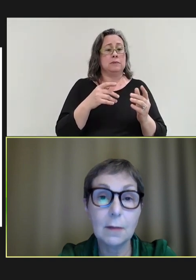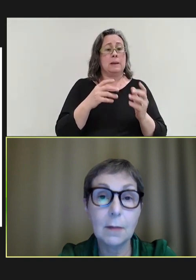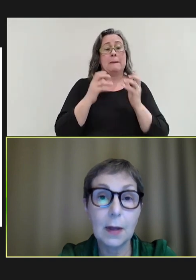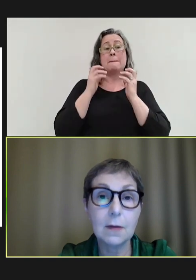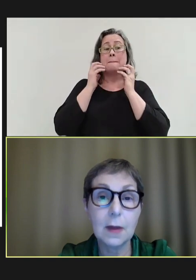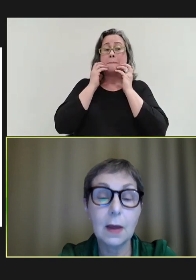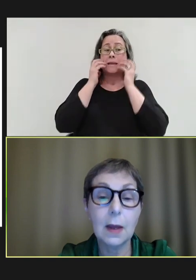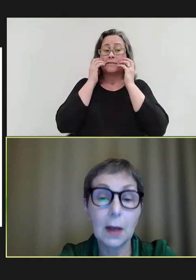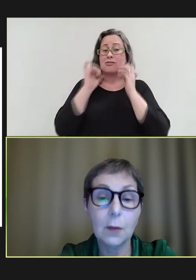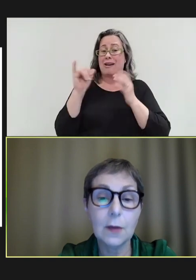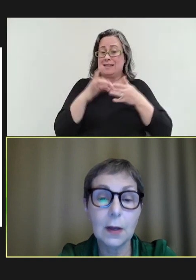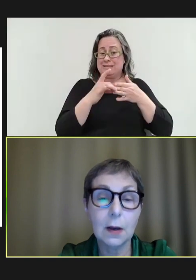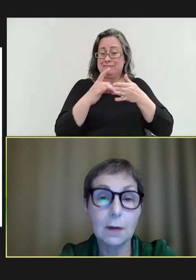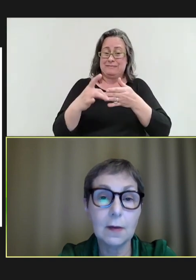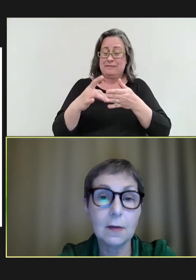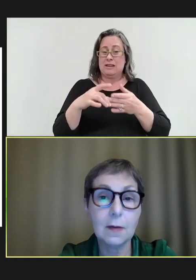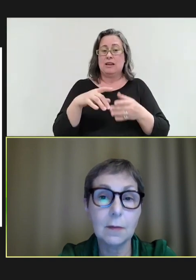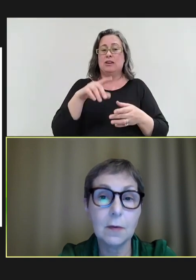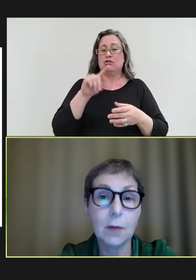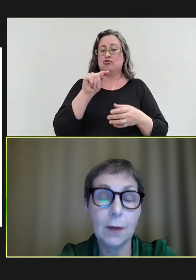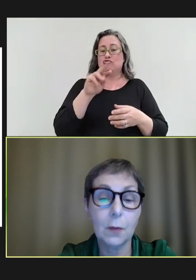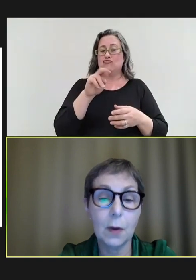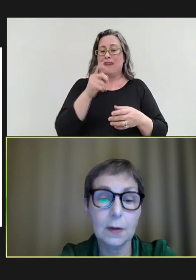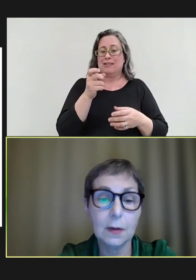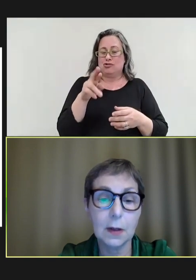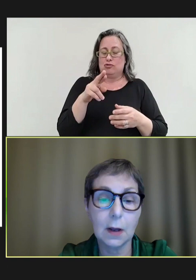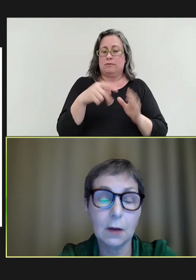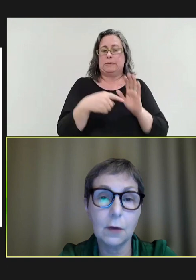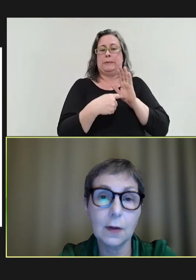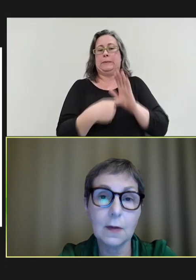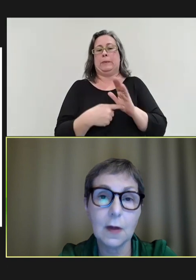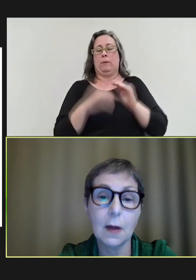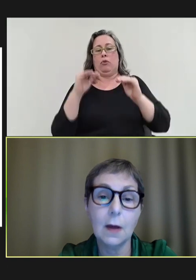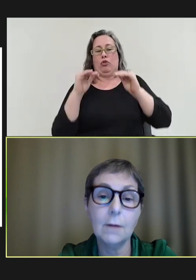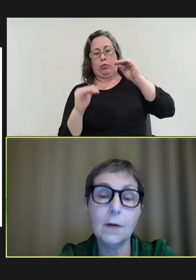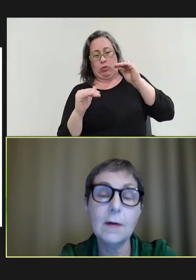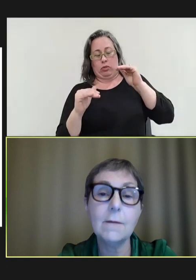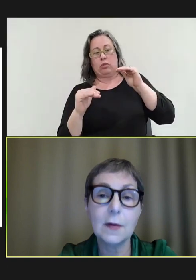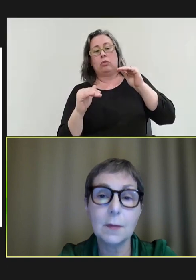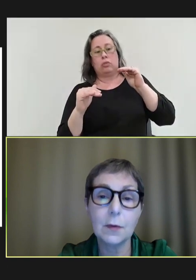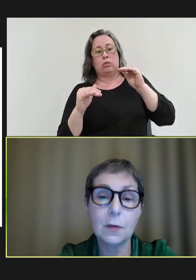makes the inequity in our systems around the world, in countries very visible to